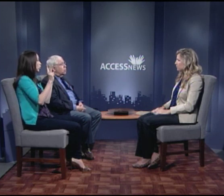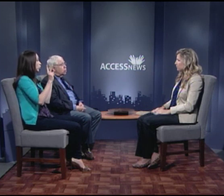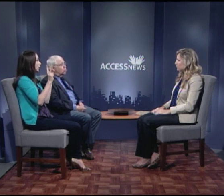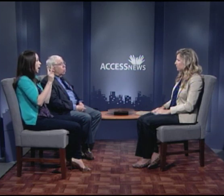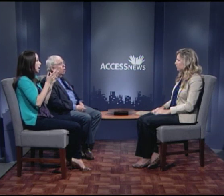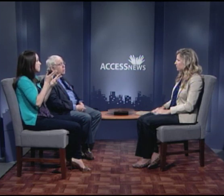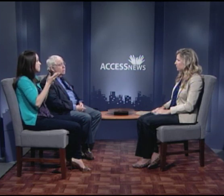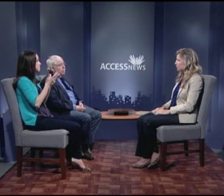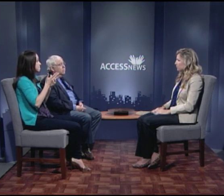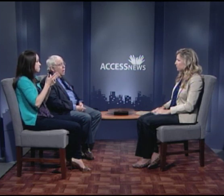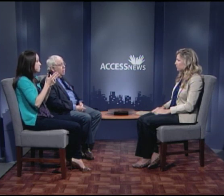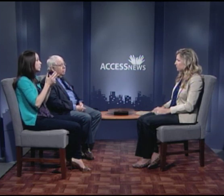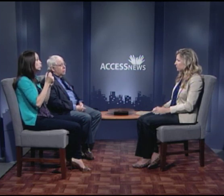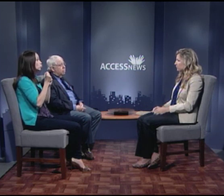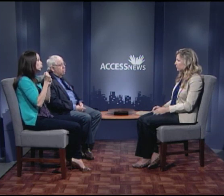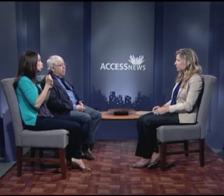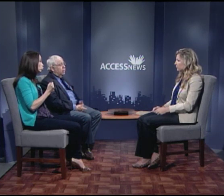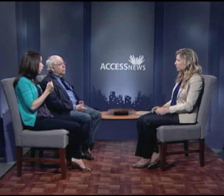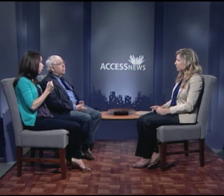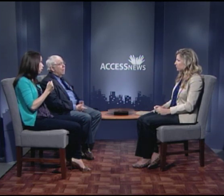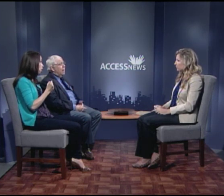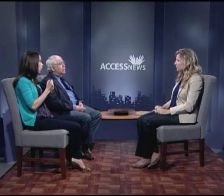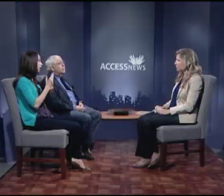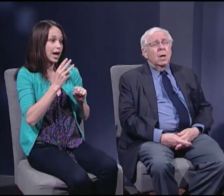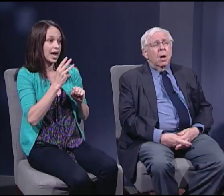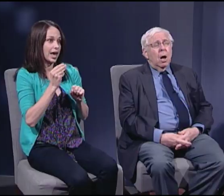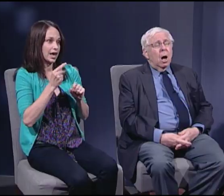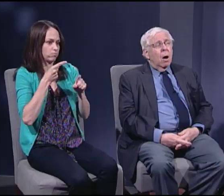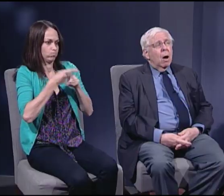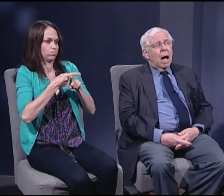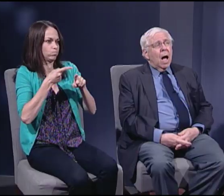strong sometimes bitter debate.